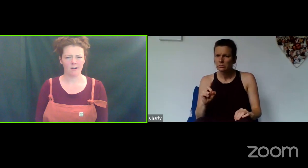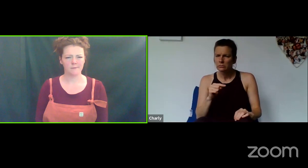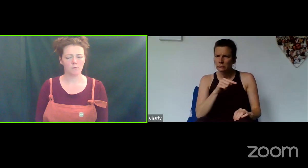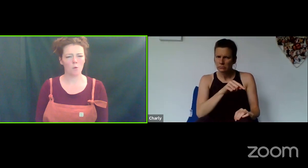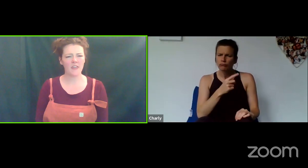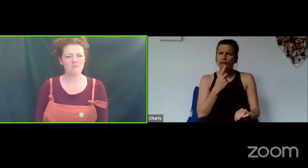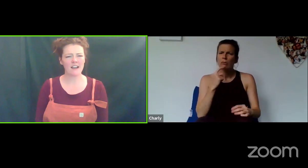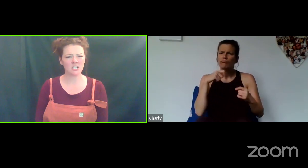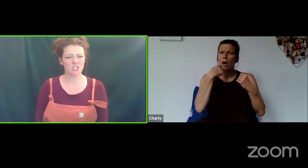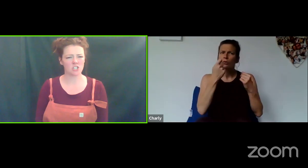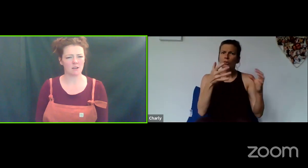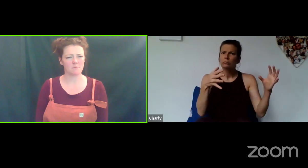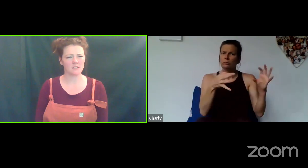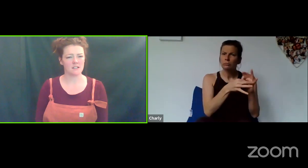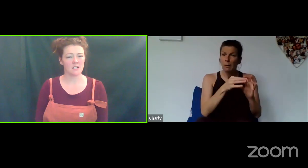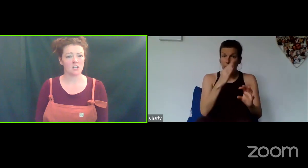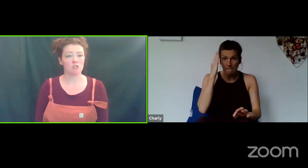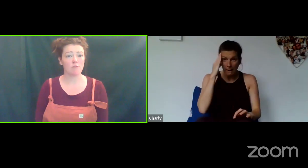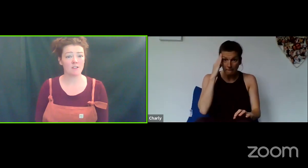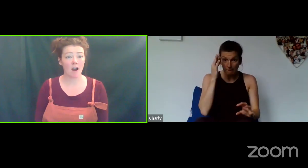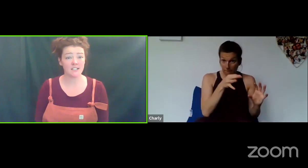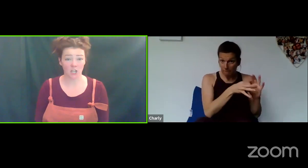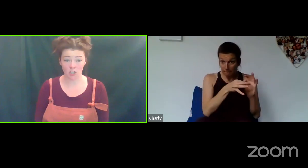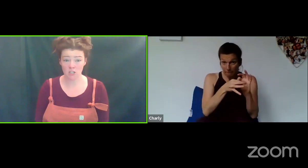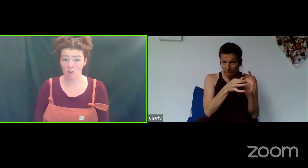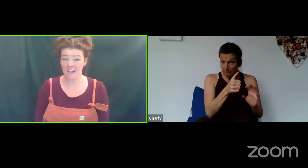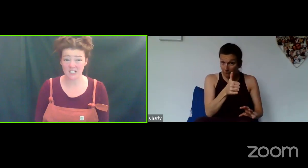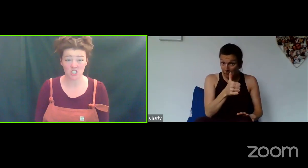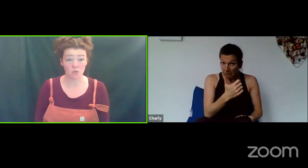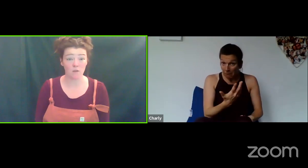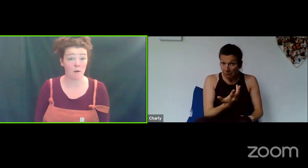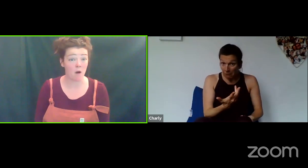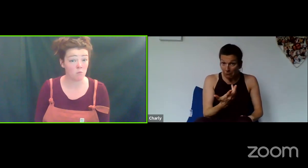What were their relationships? Red Riding Hood - her relationship with her mum